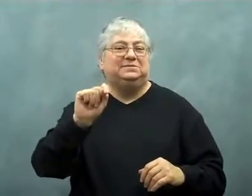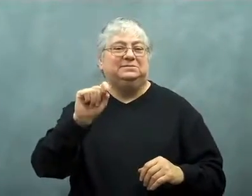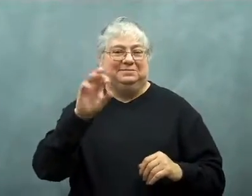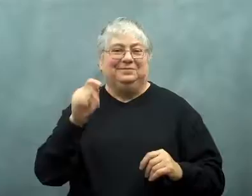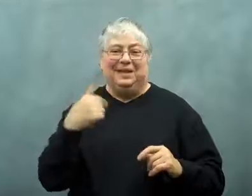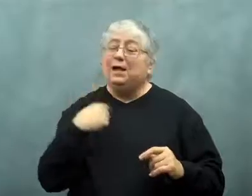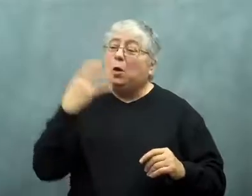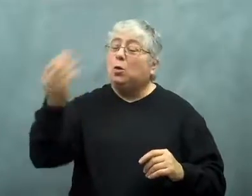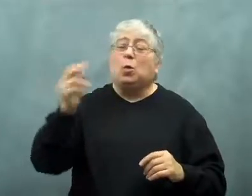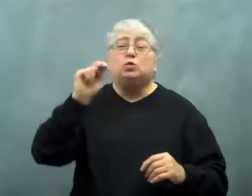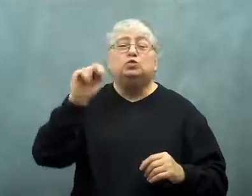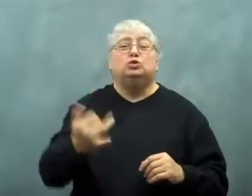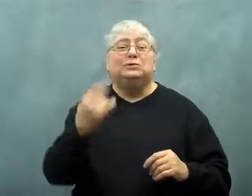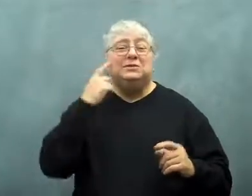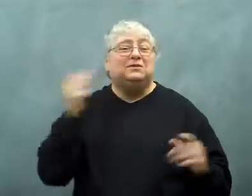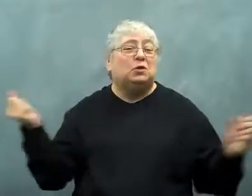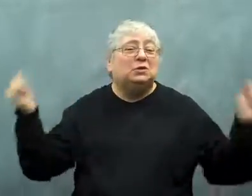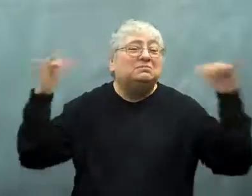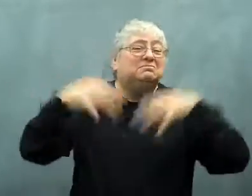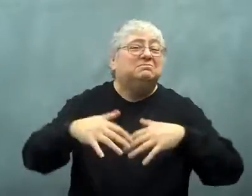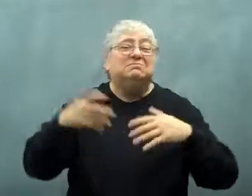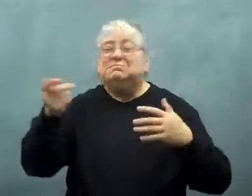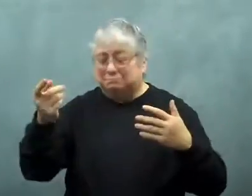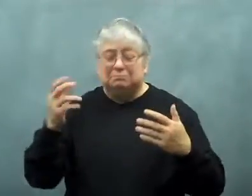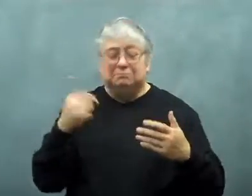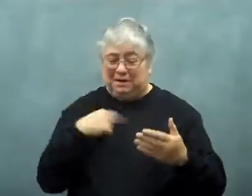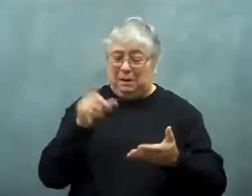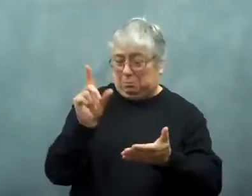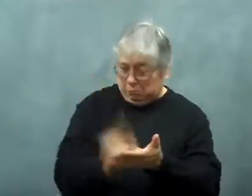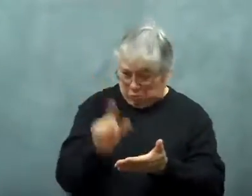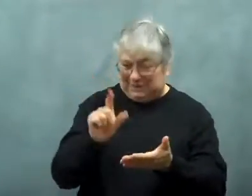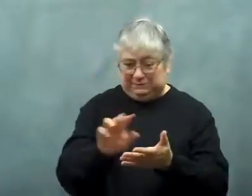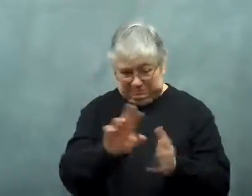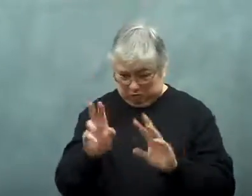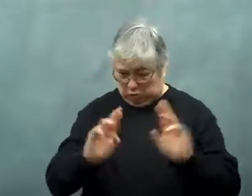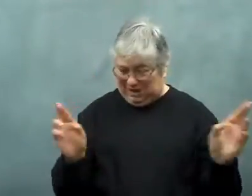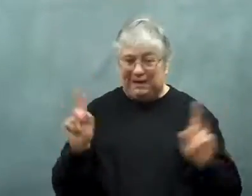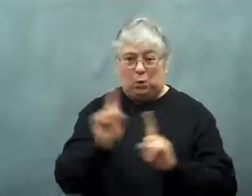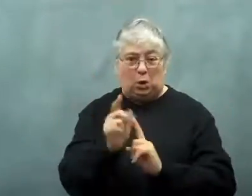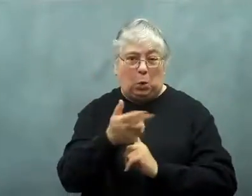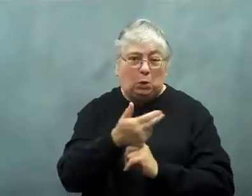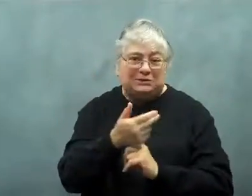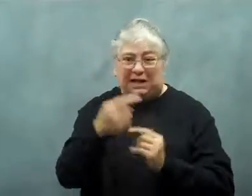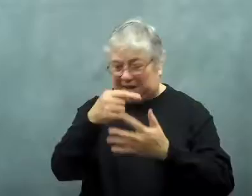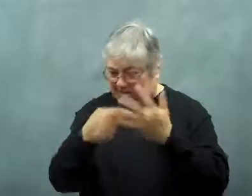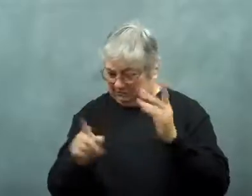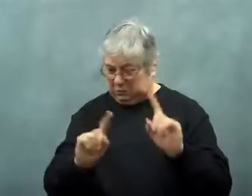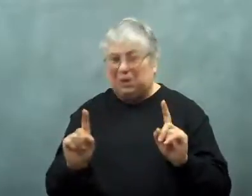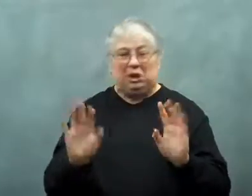I went to New Jersey for a convention,